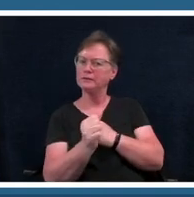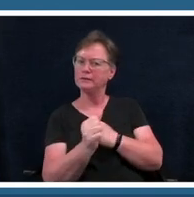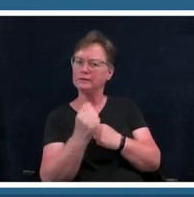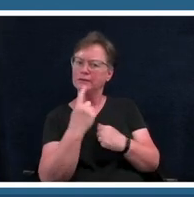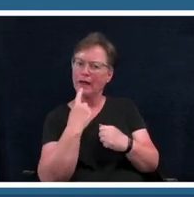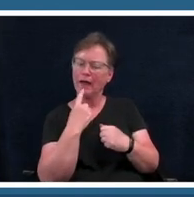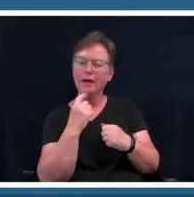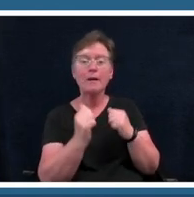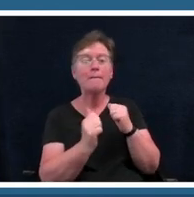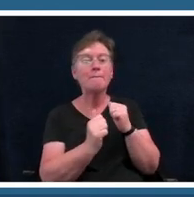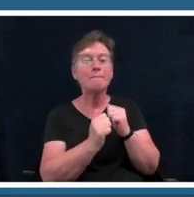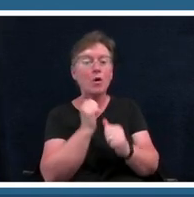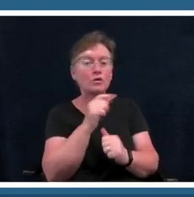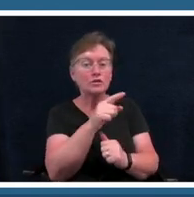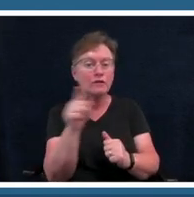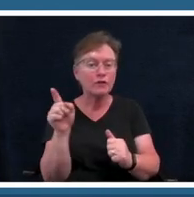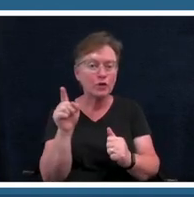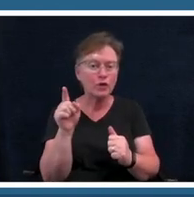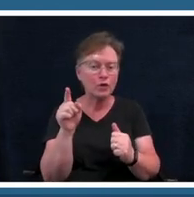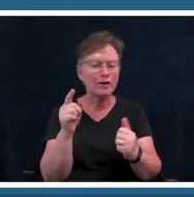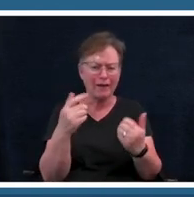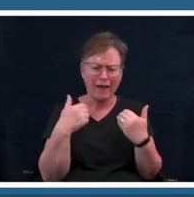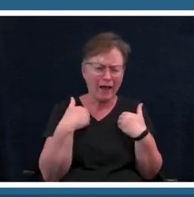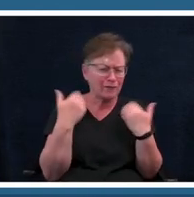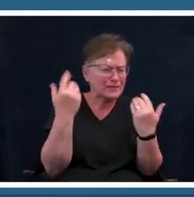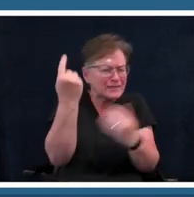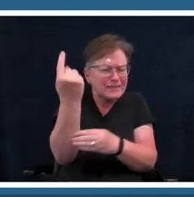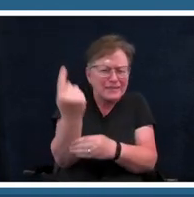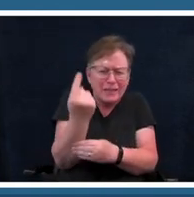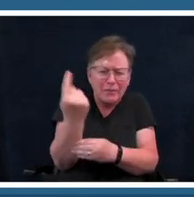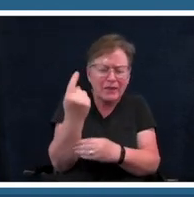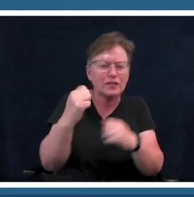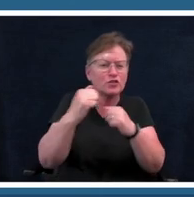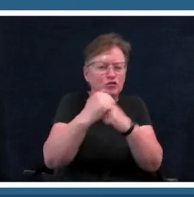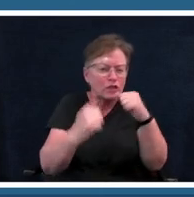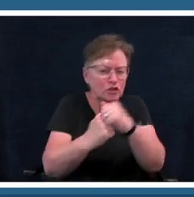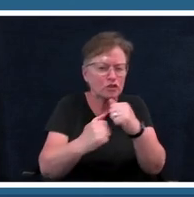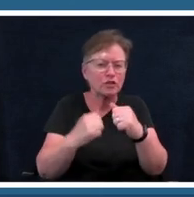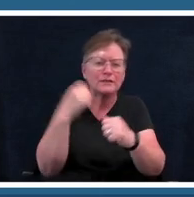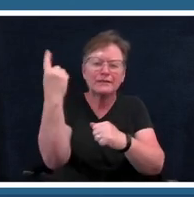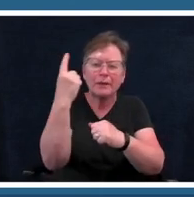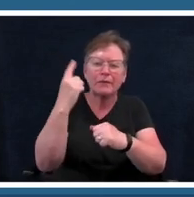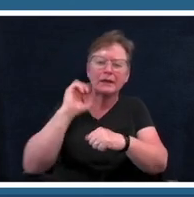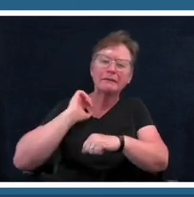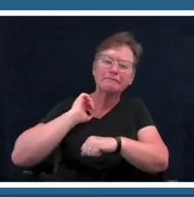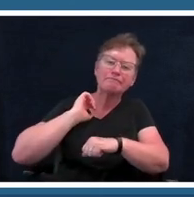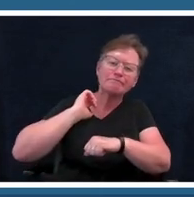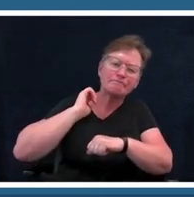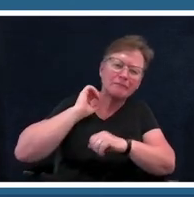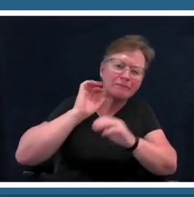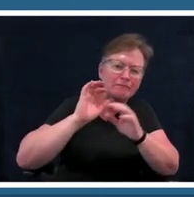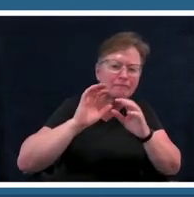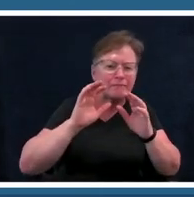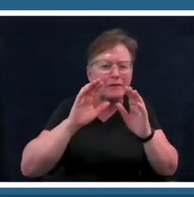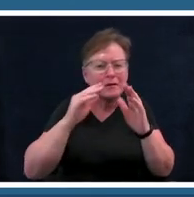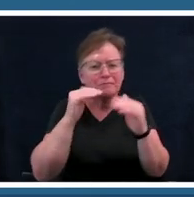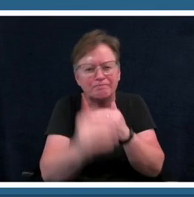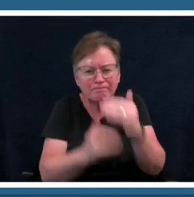some sort of structure some sort of formula to arrive at a